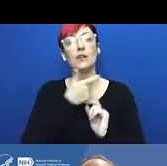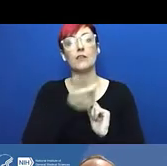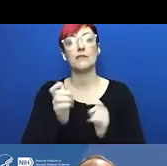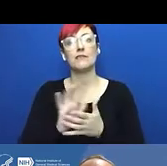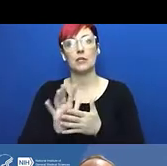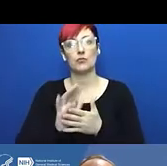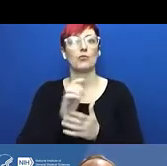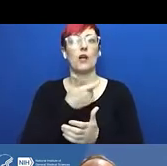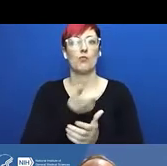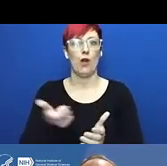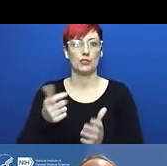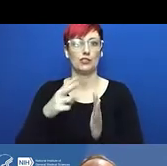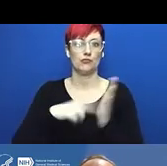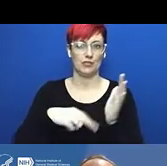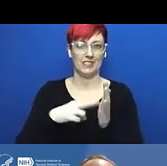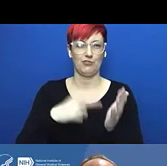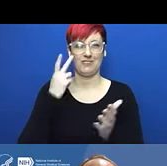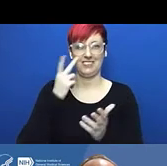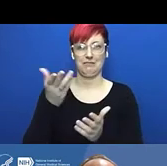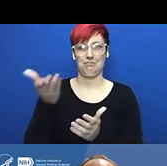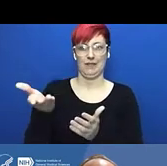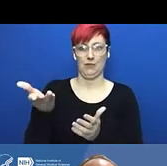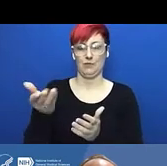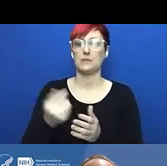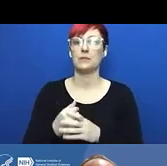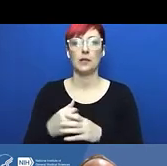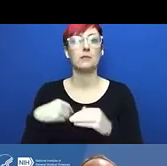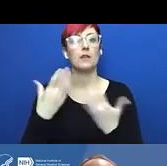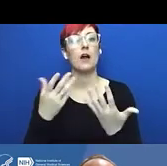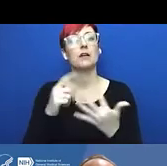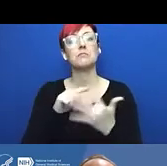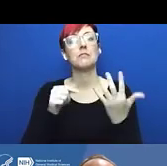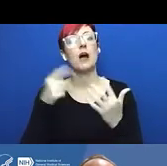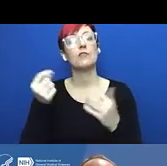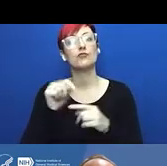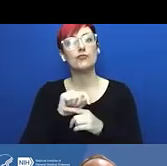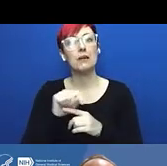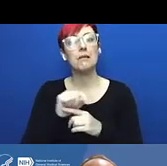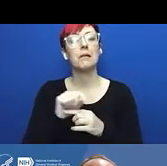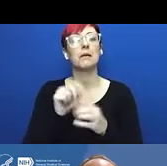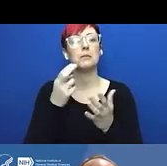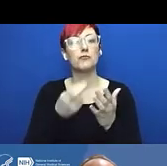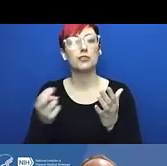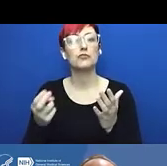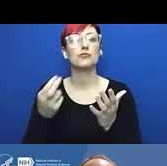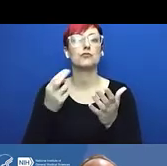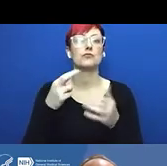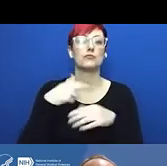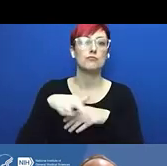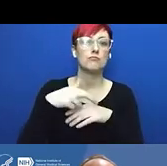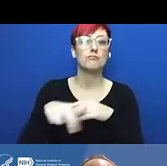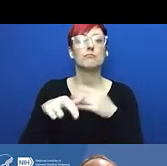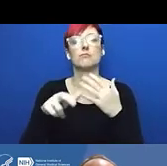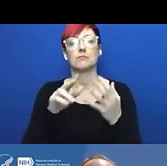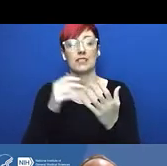And then even more recently, you may have seen this actually this year, just in July, there were two cases in France